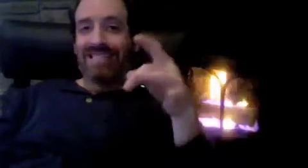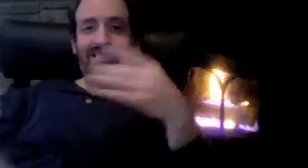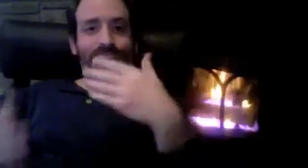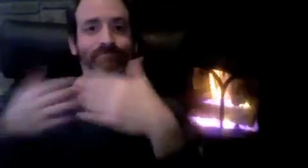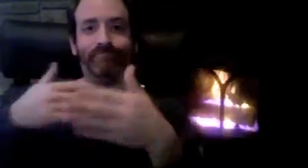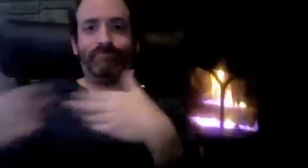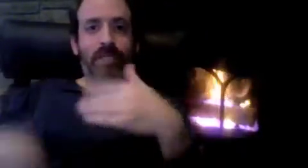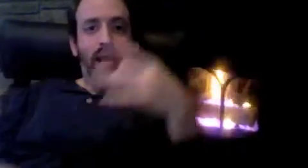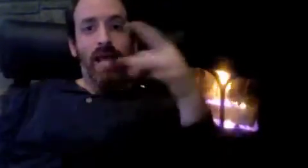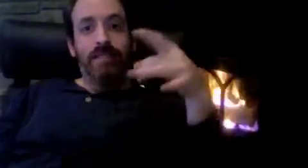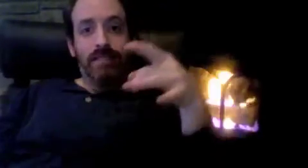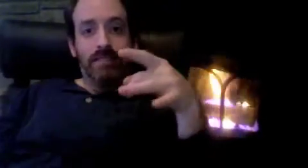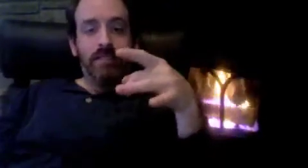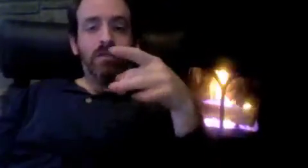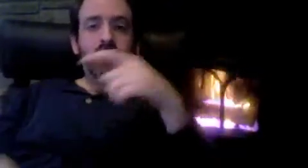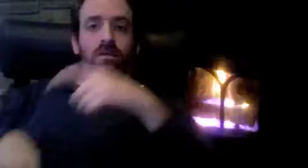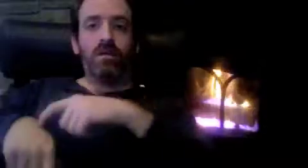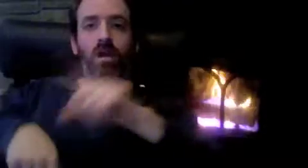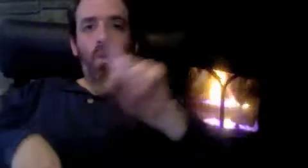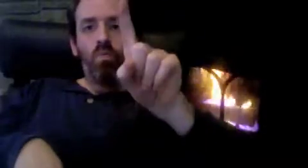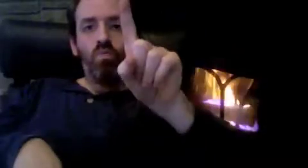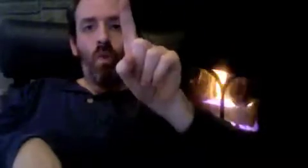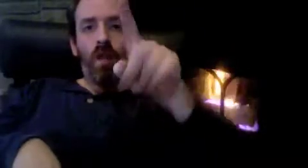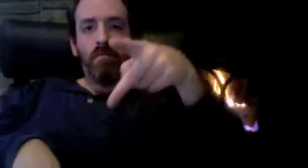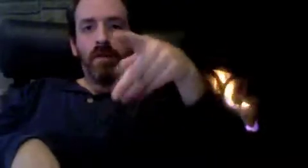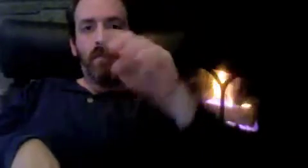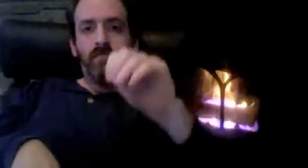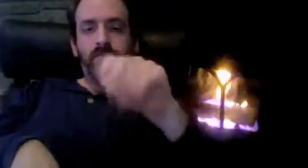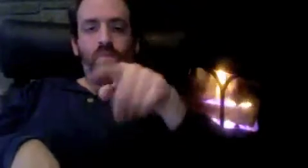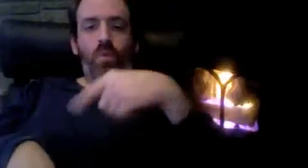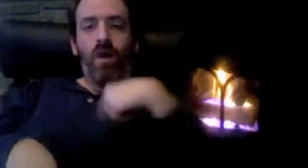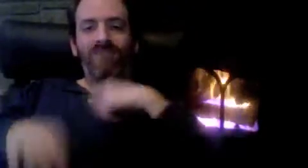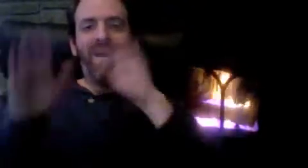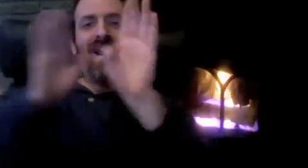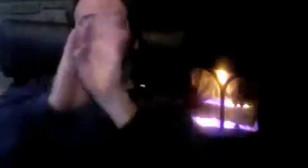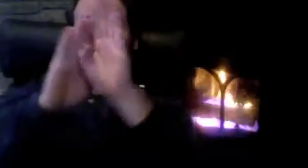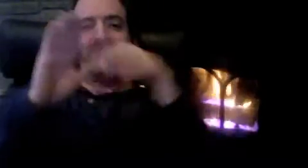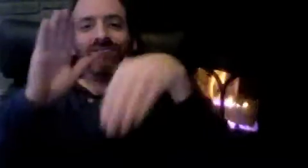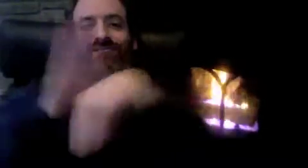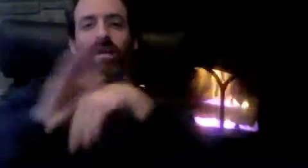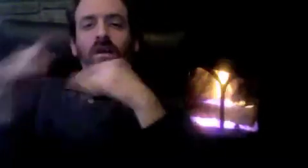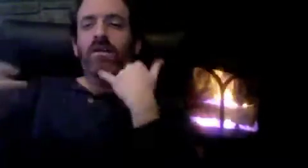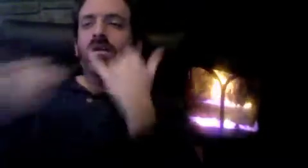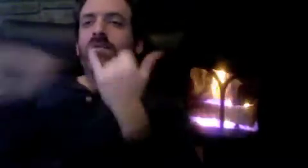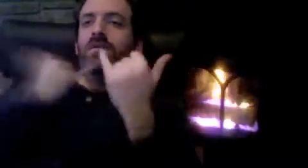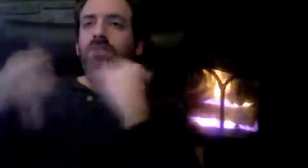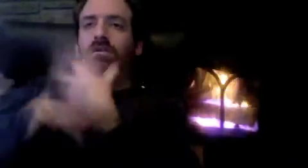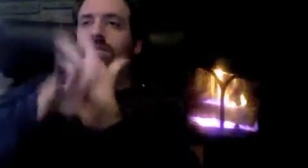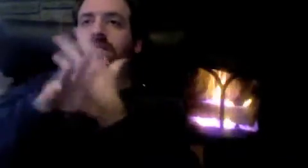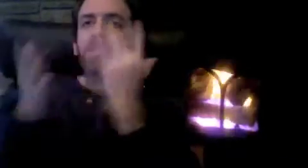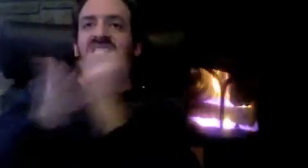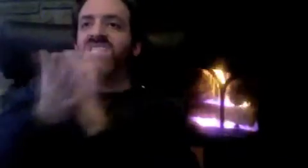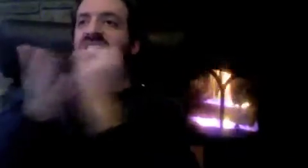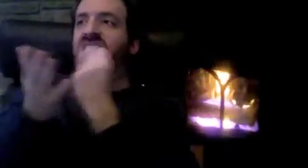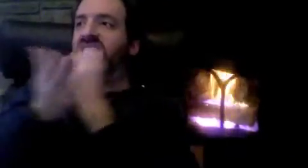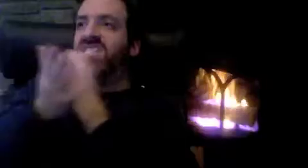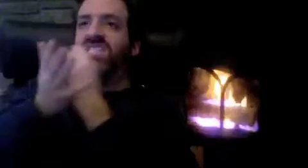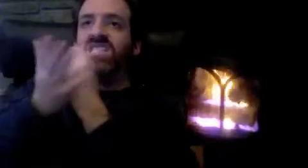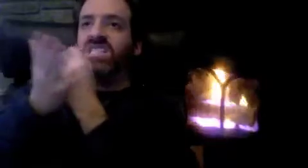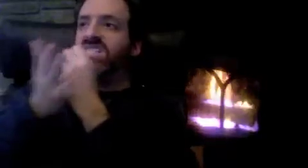For example, they would assign you a date (Tuesday, Jan. 18th etc.) at 1pm with an allocated of half of hour for using VRS.